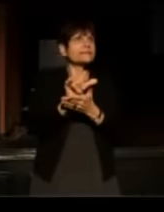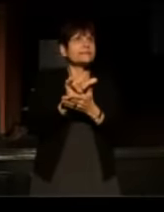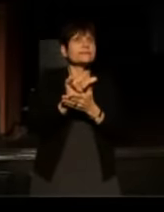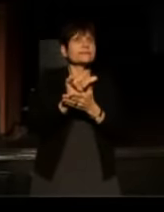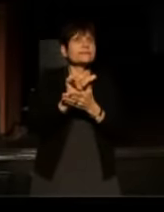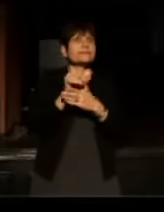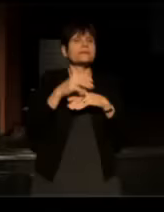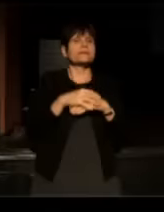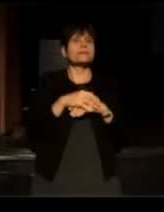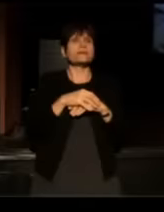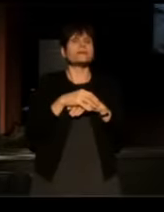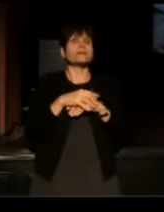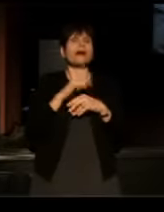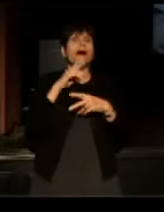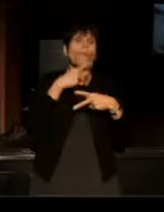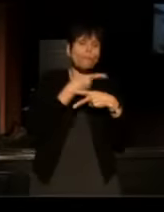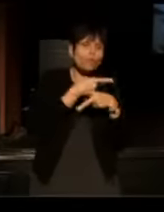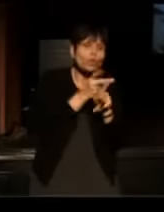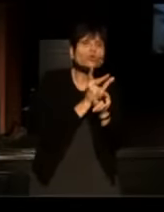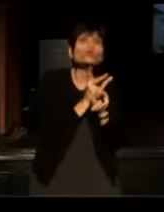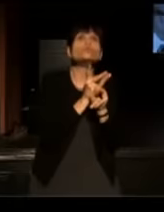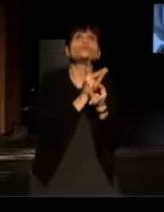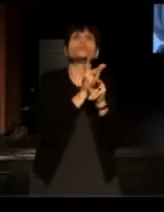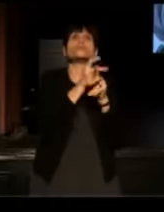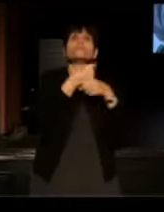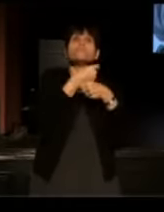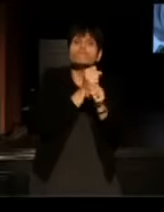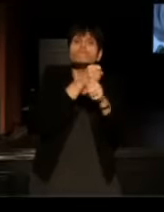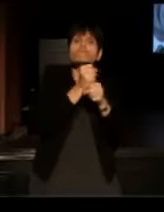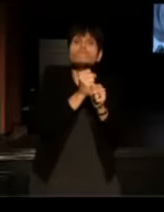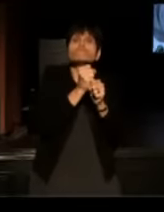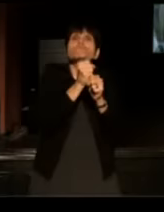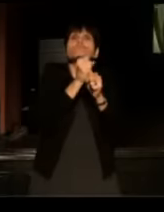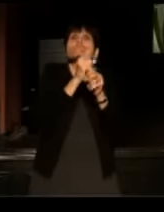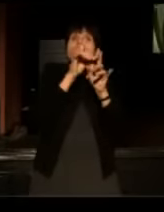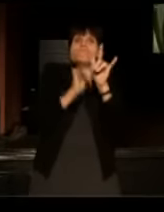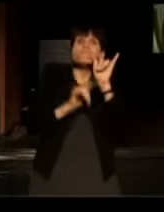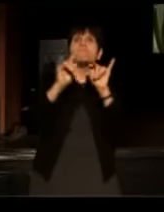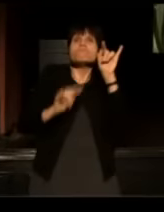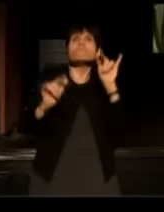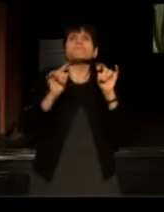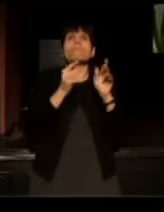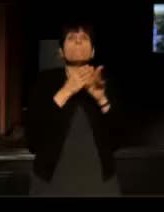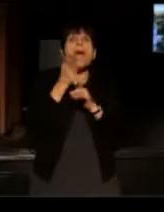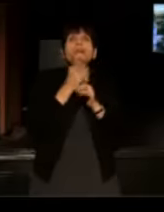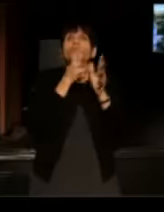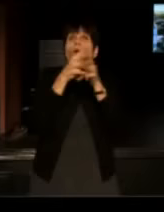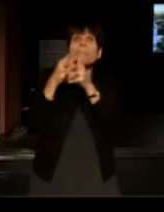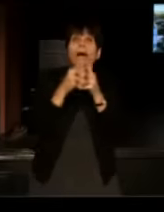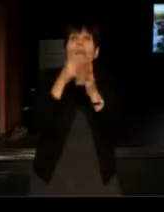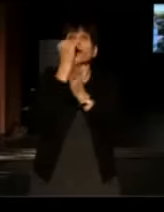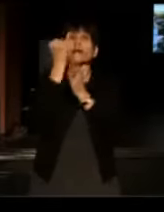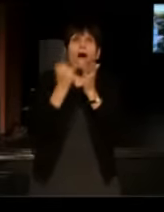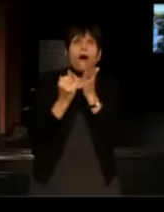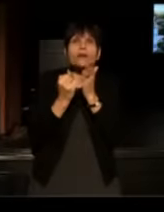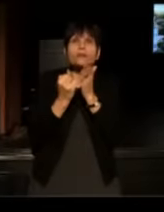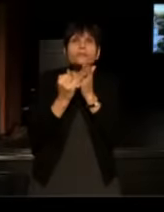(man) I produced with an array of major American artists, so, why the theatre?